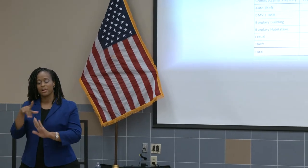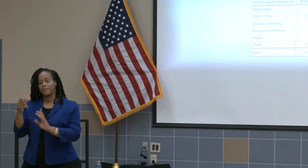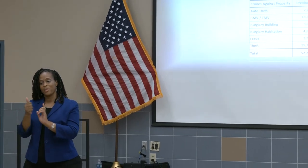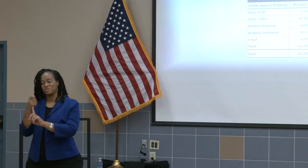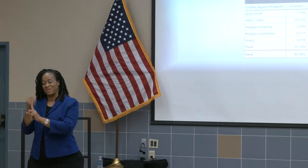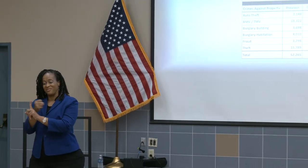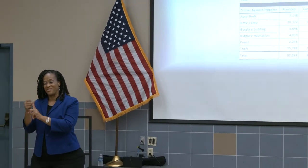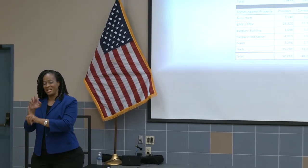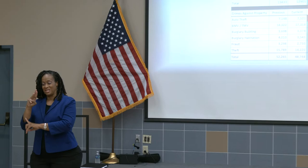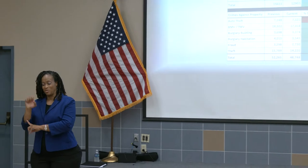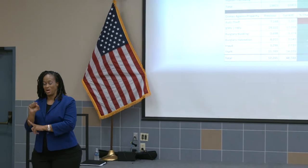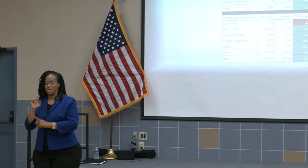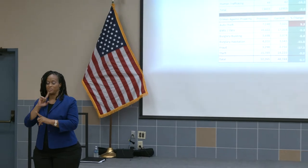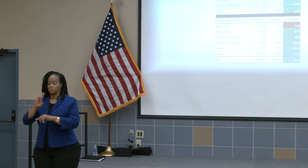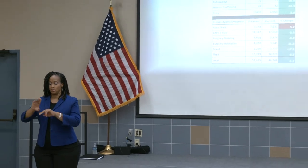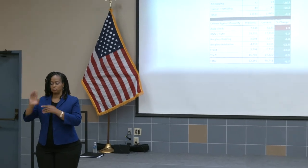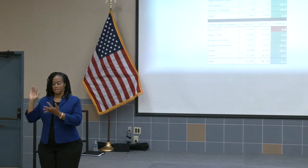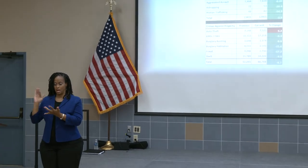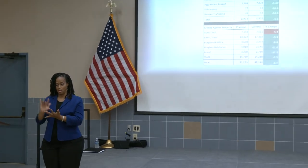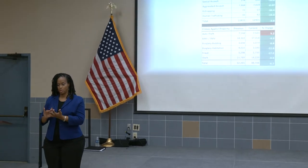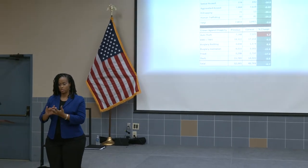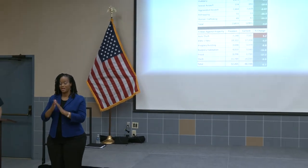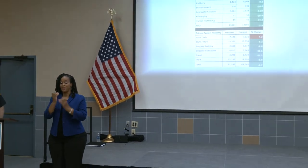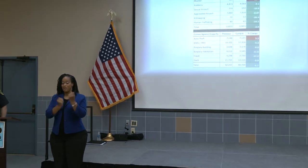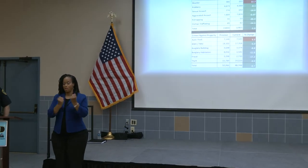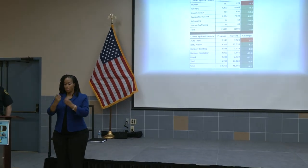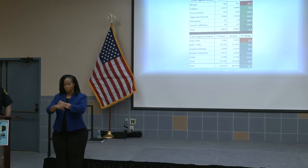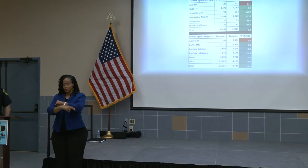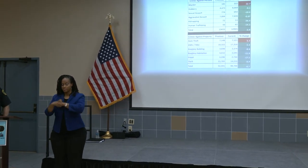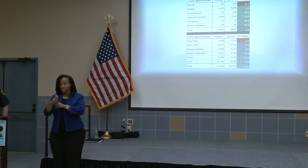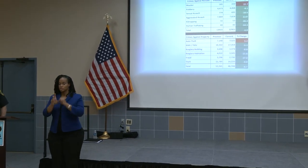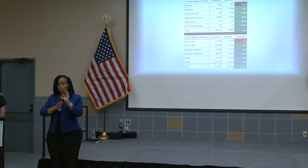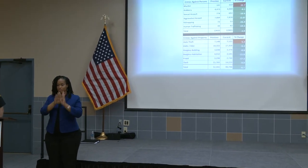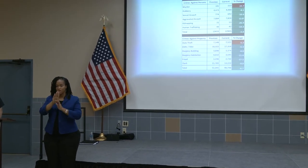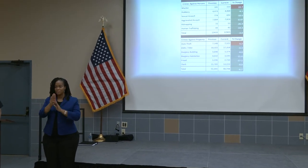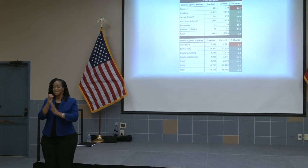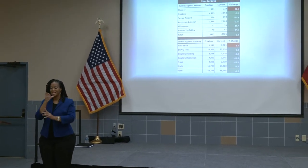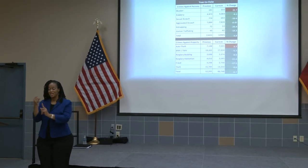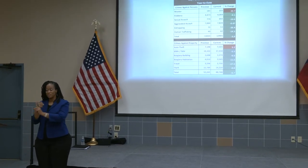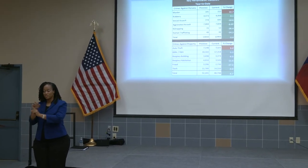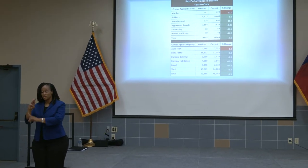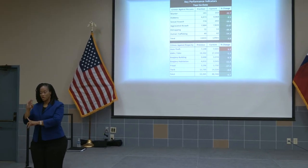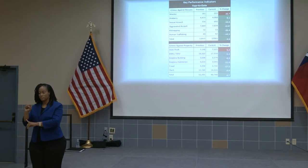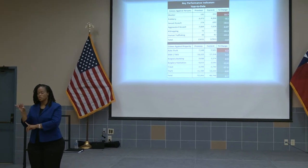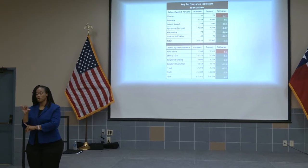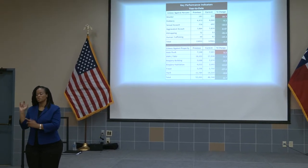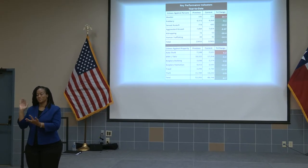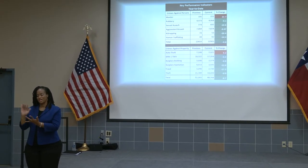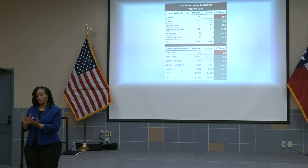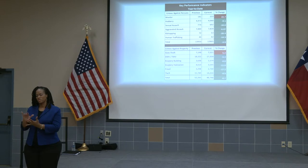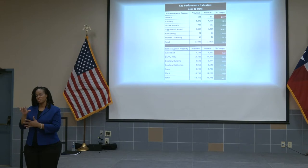Also auto thefts are up, about you most of our nonviolent crimes are also down. That's a trend